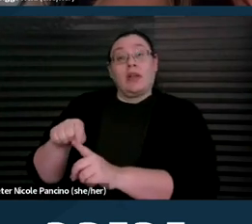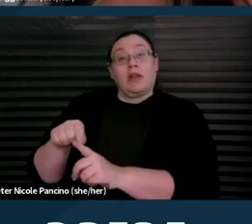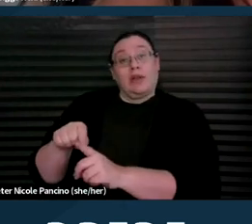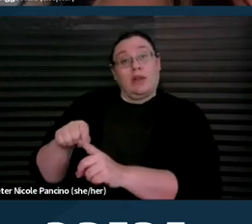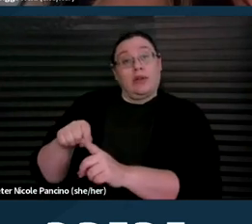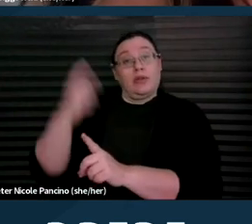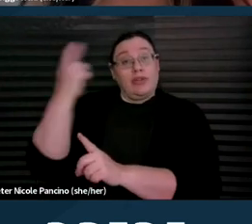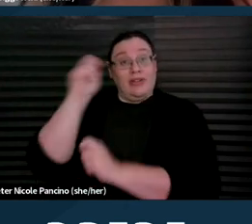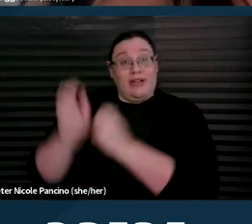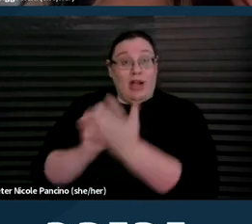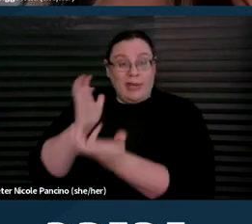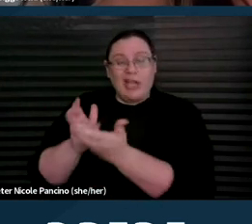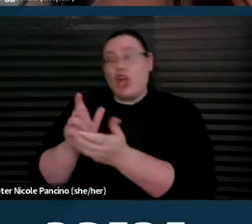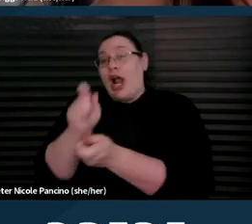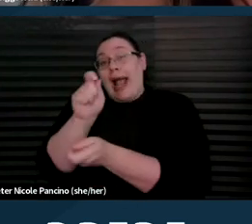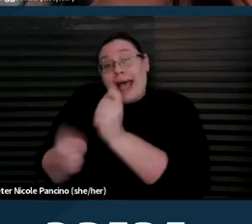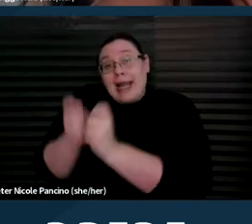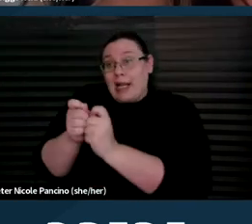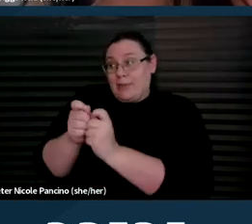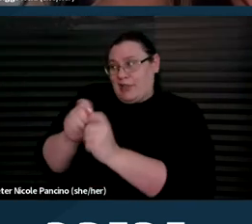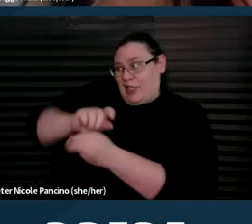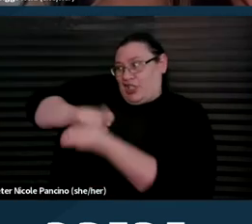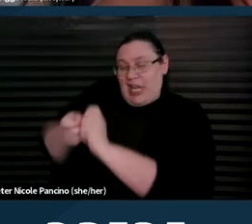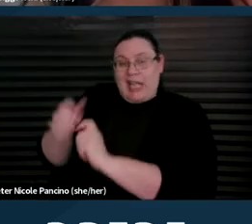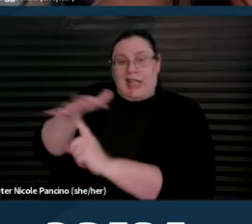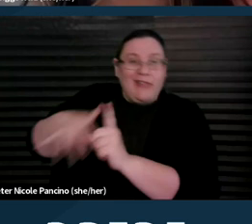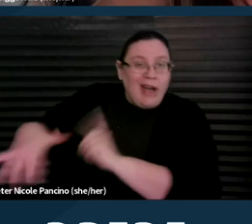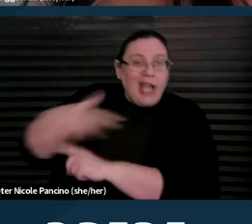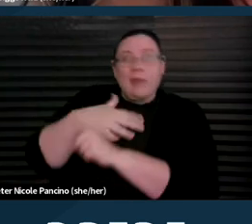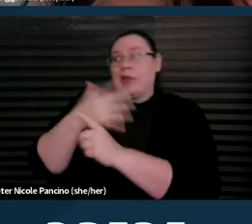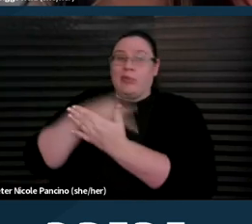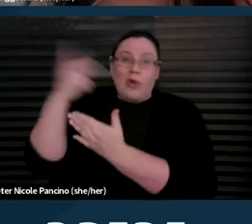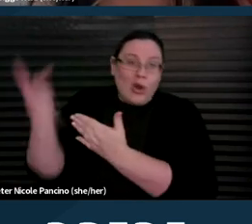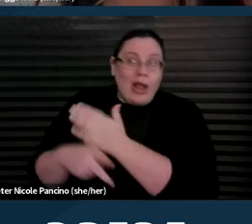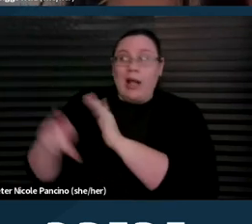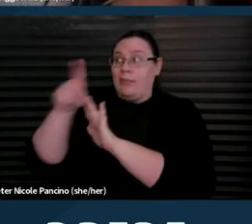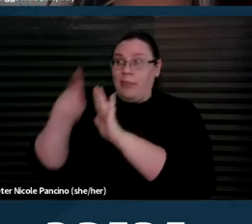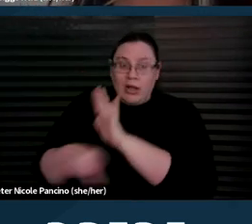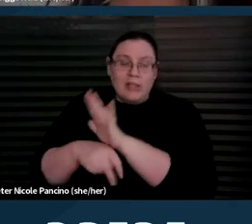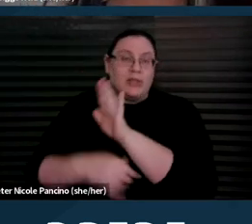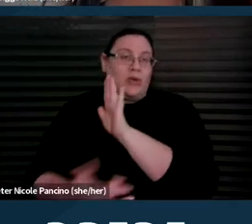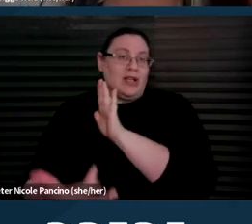or adaptations that are made to environments, programs, policies, and/or technology upon the request